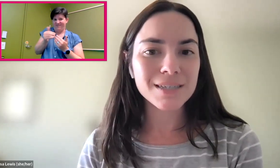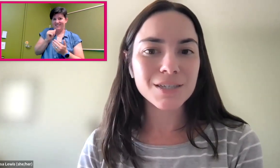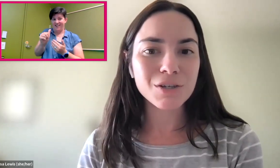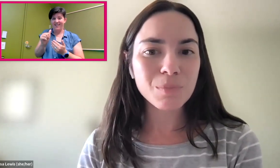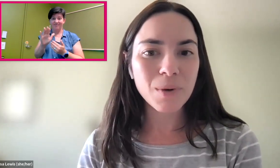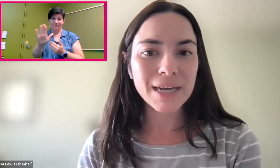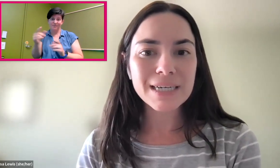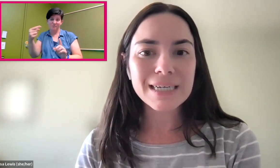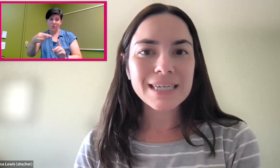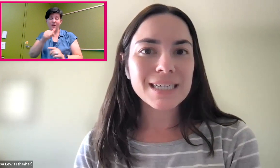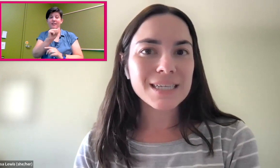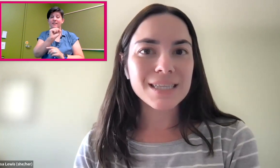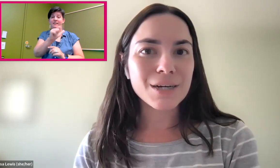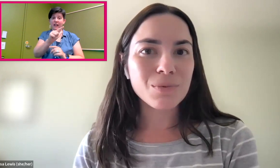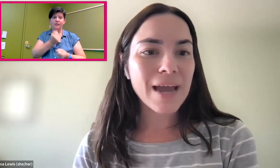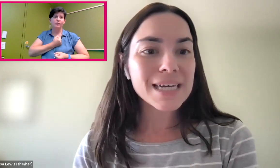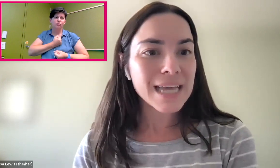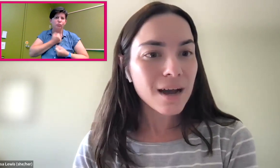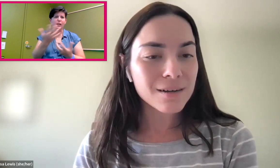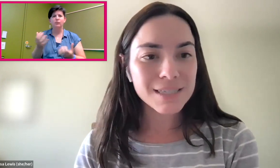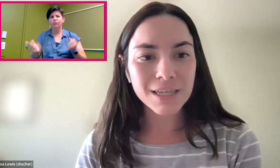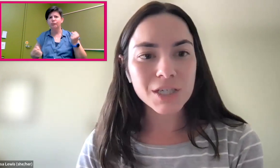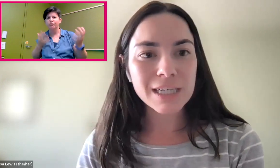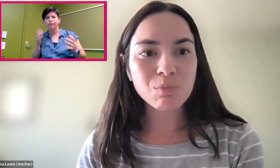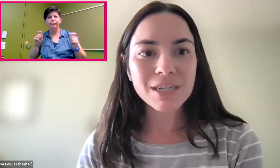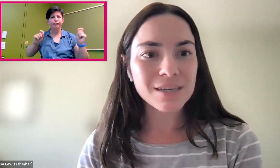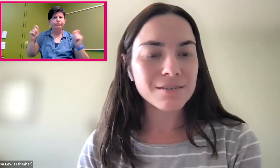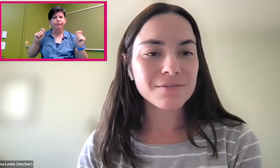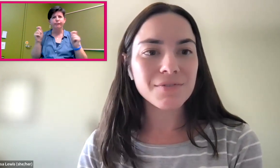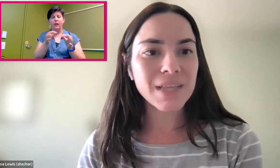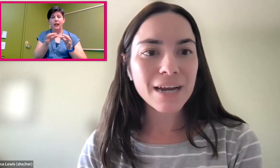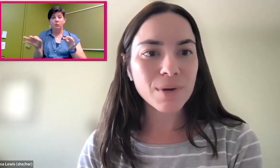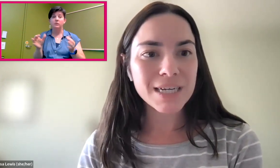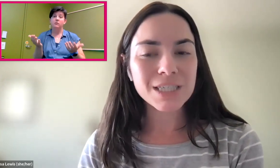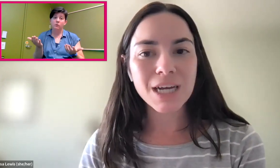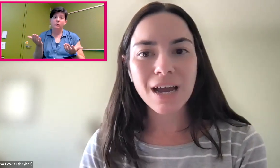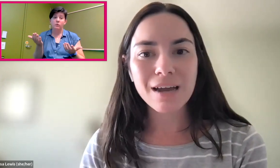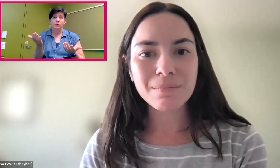And to your point, you know, ASL is such an expressive language,